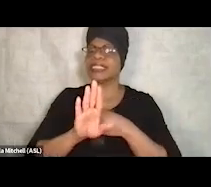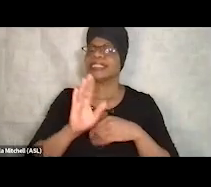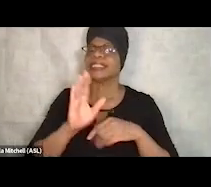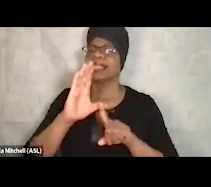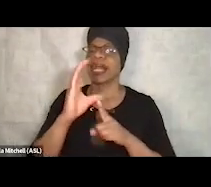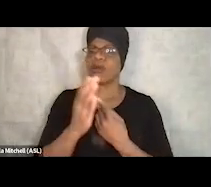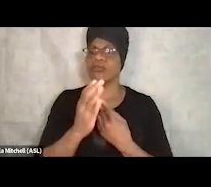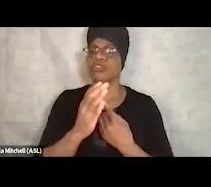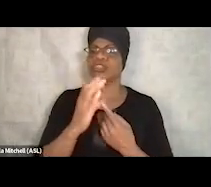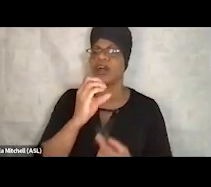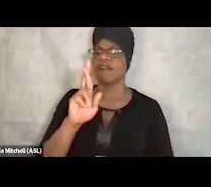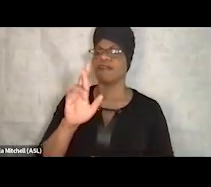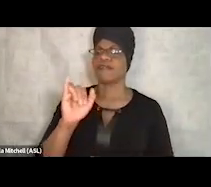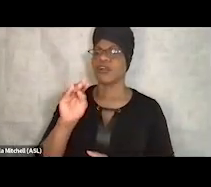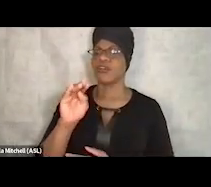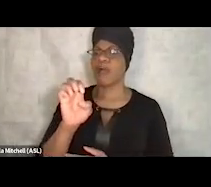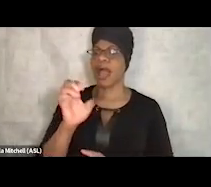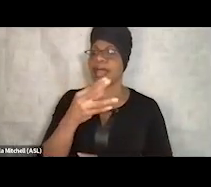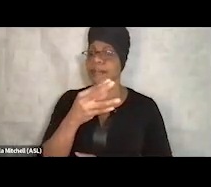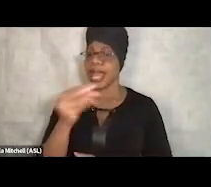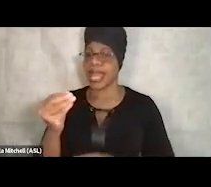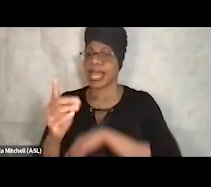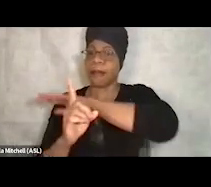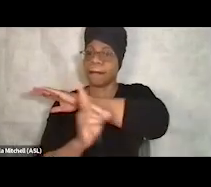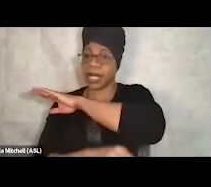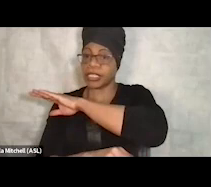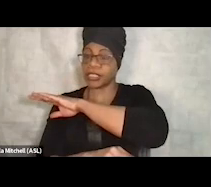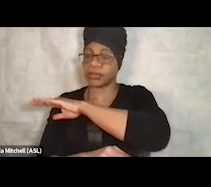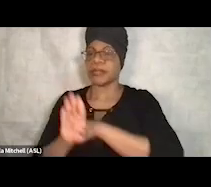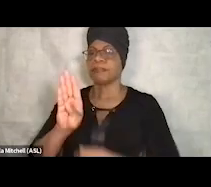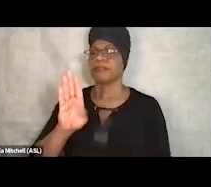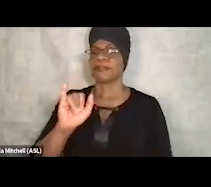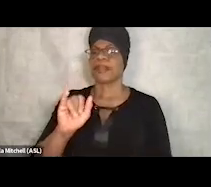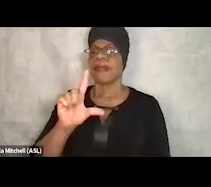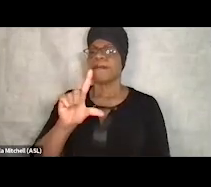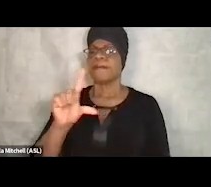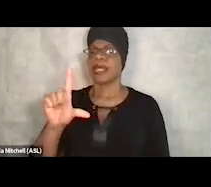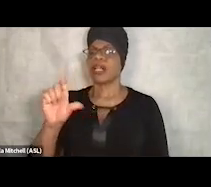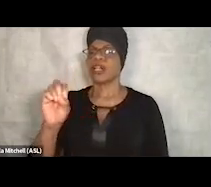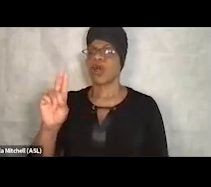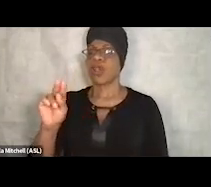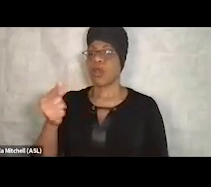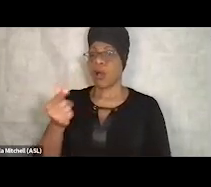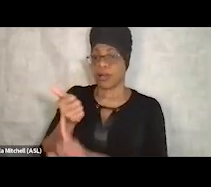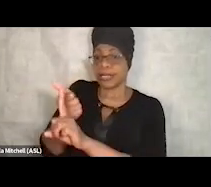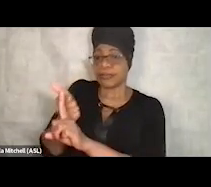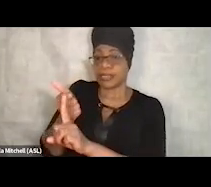And Bill Long came from that, you know, was part of that and indoctrinated in that,